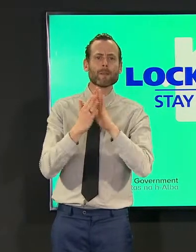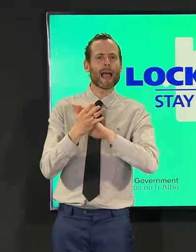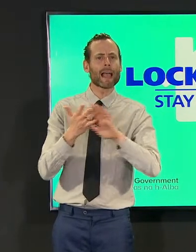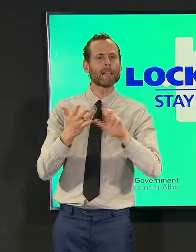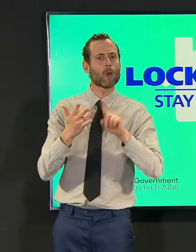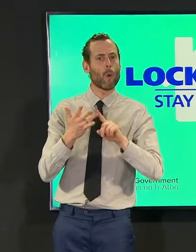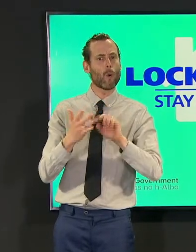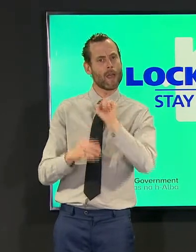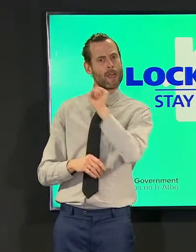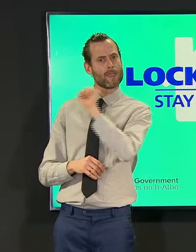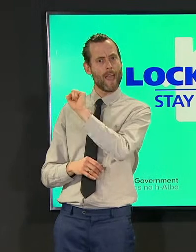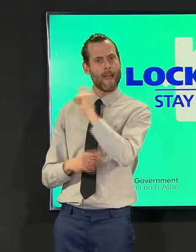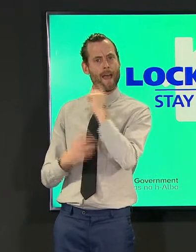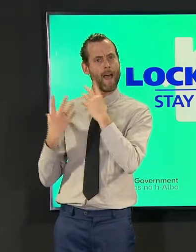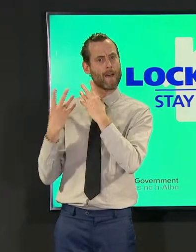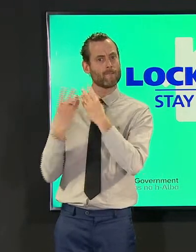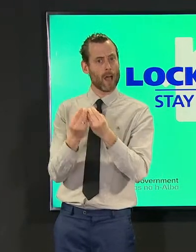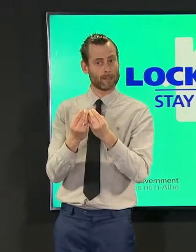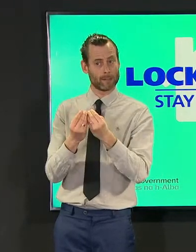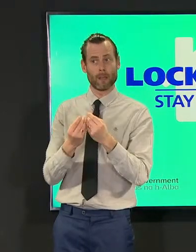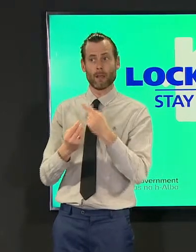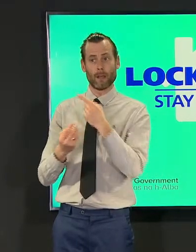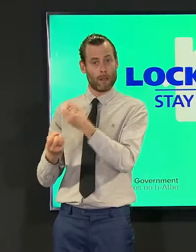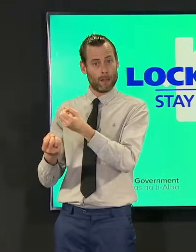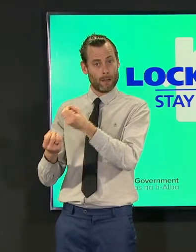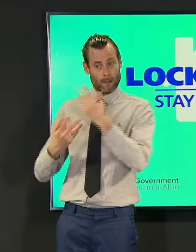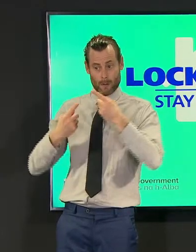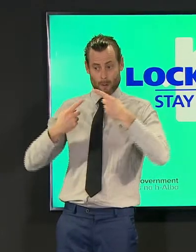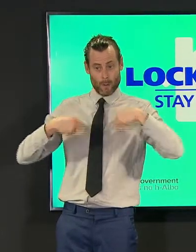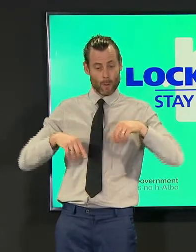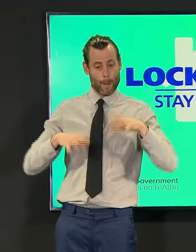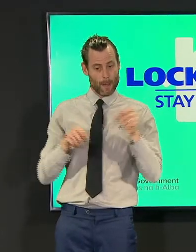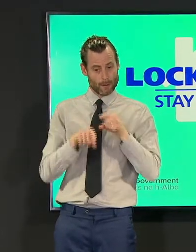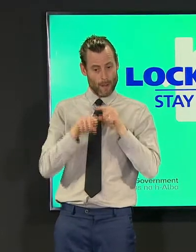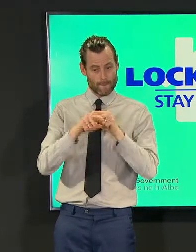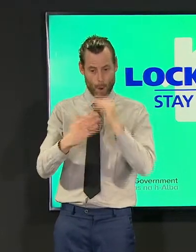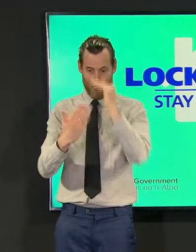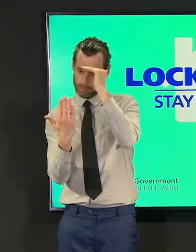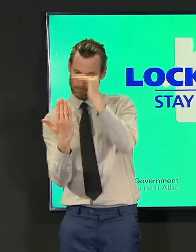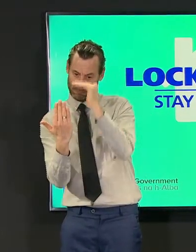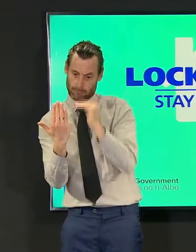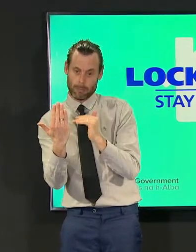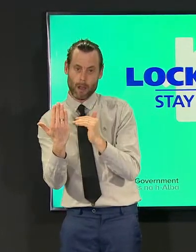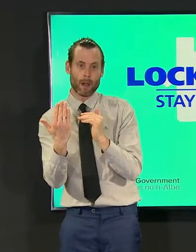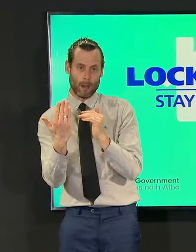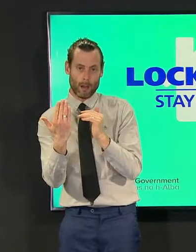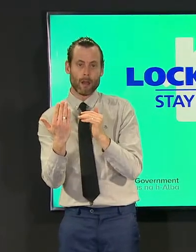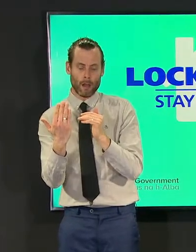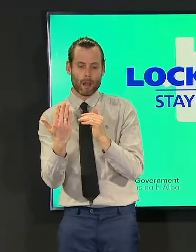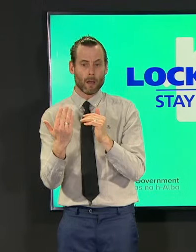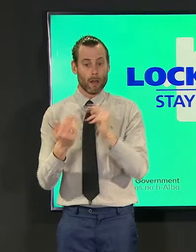out clearly for us to be looking for as important indicators then as we move out of lockdown into